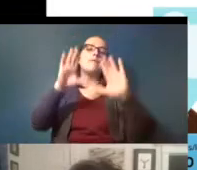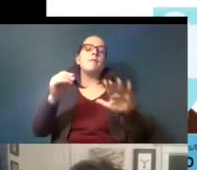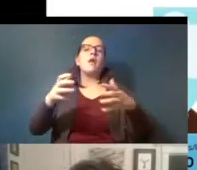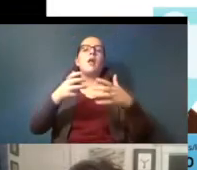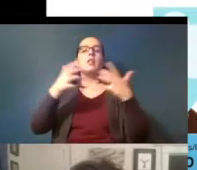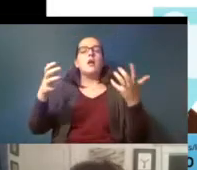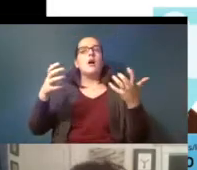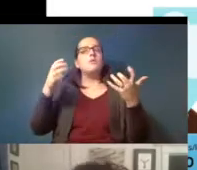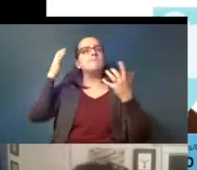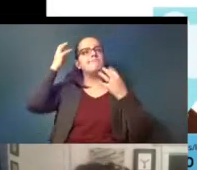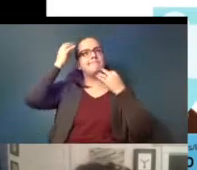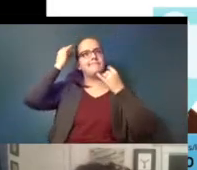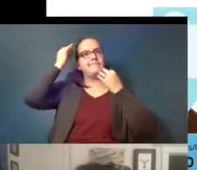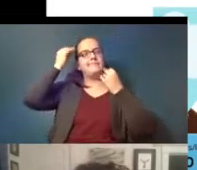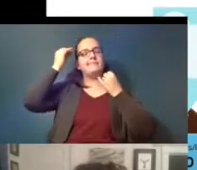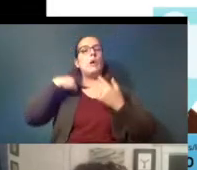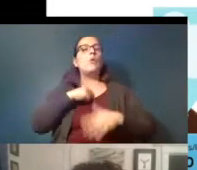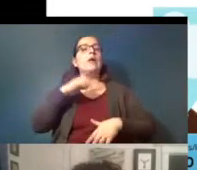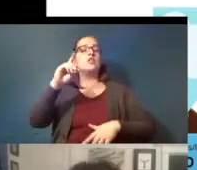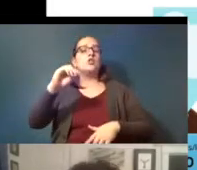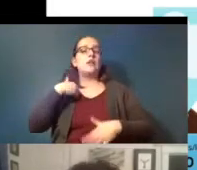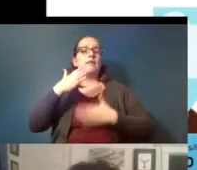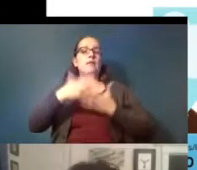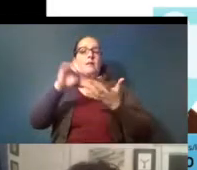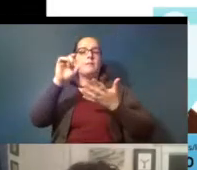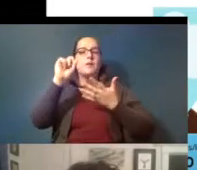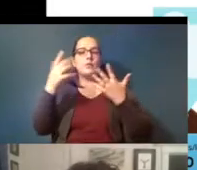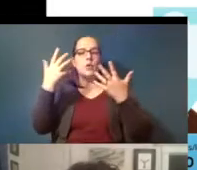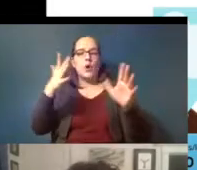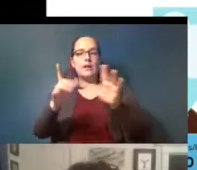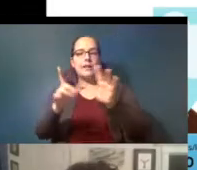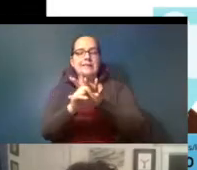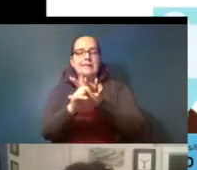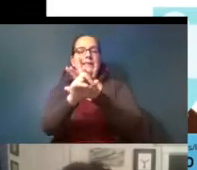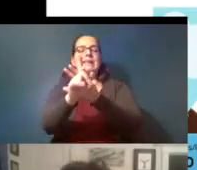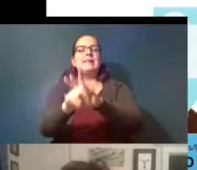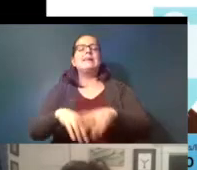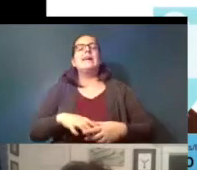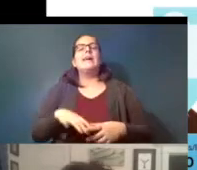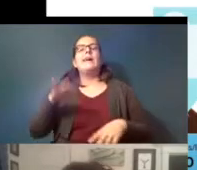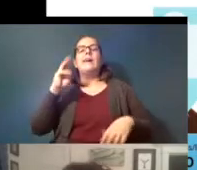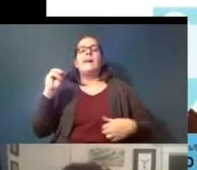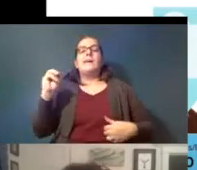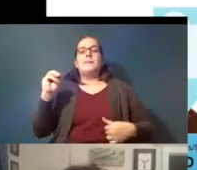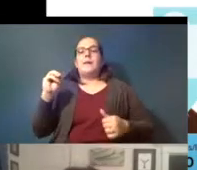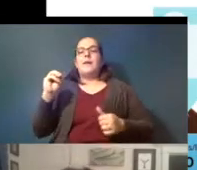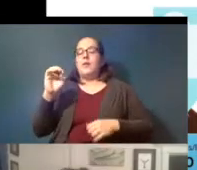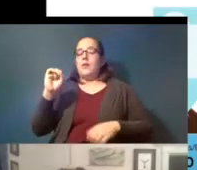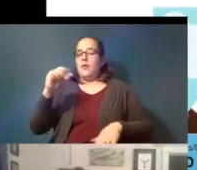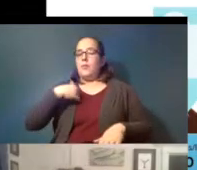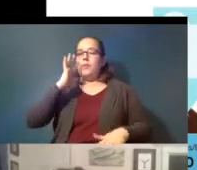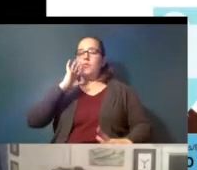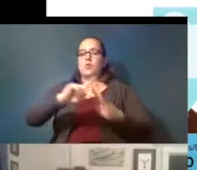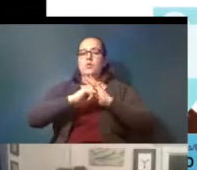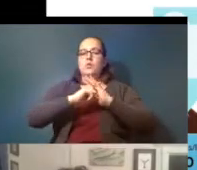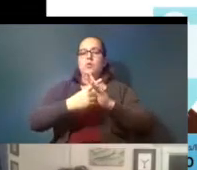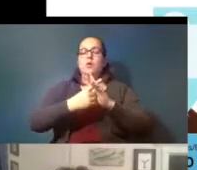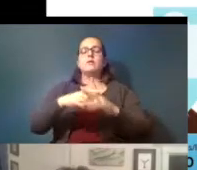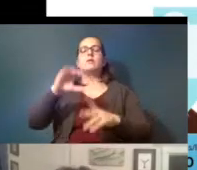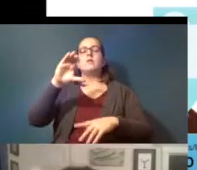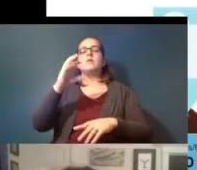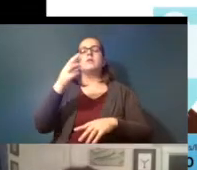we do have some questions already coming in um so i will start with christina asks